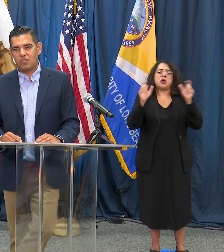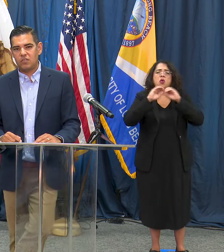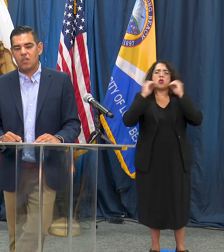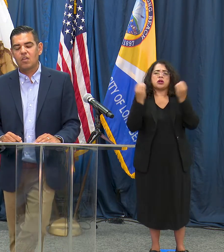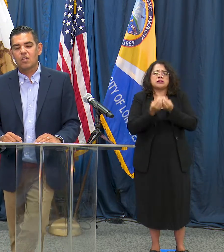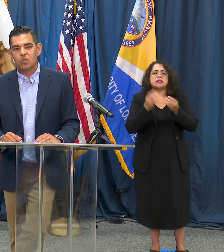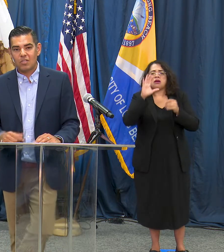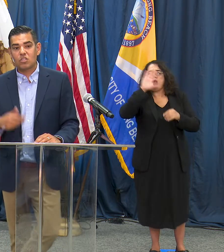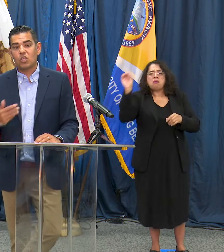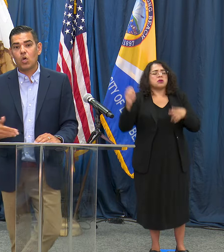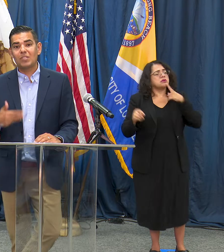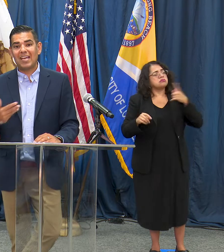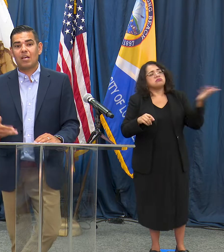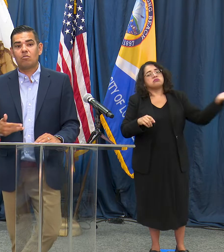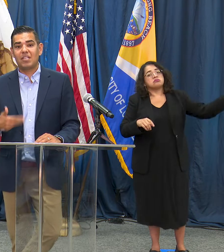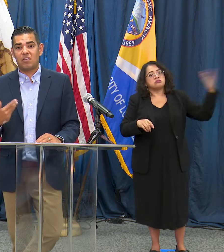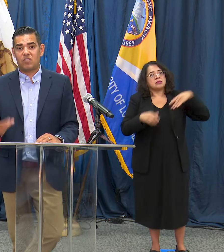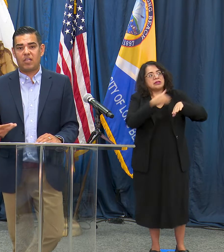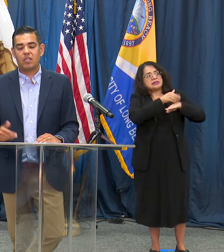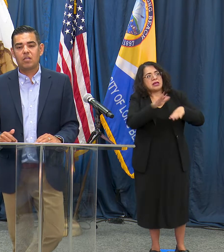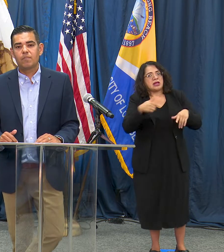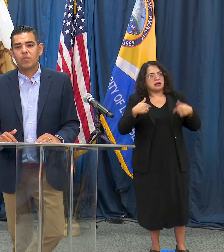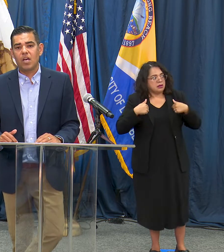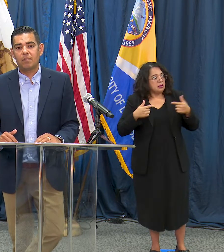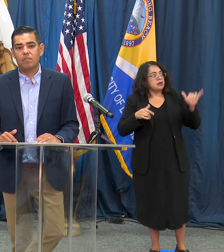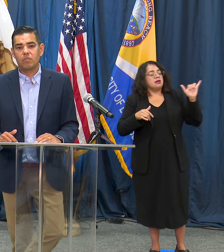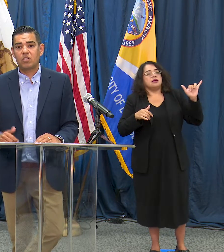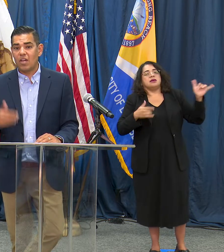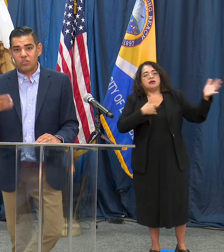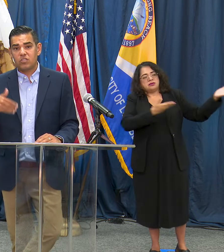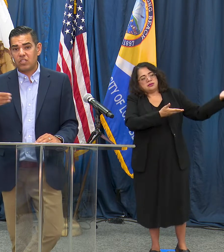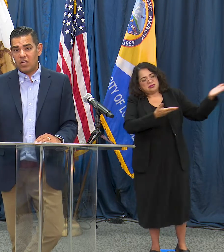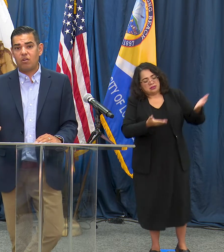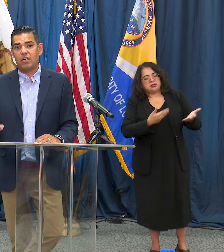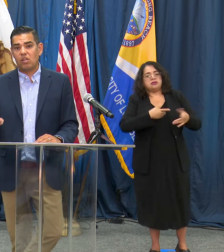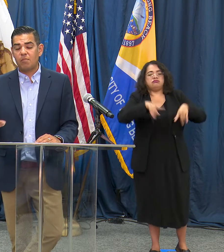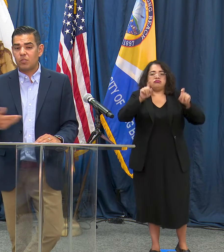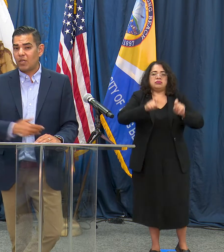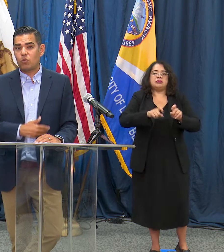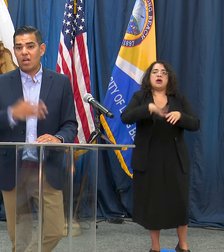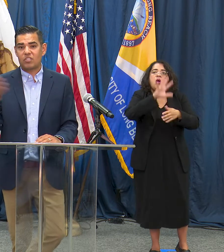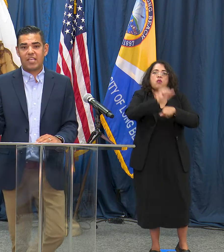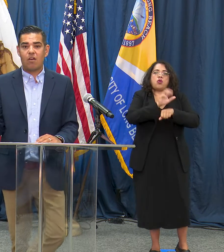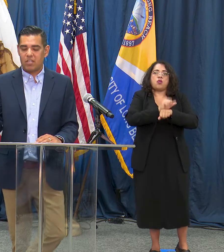so to slow down testing not just here in Long Beach but across the county